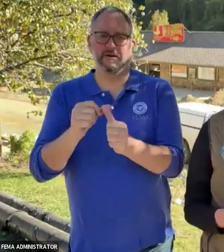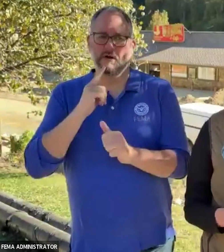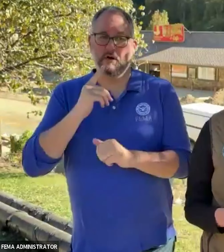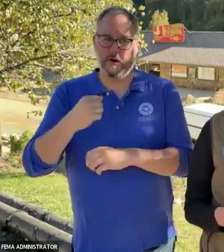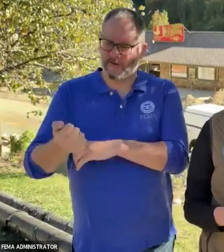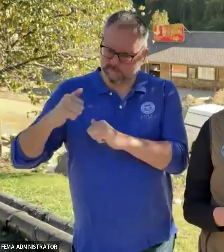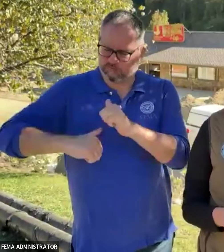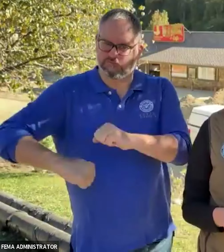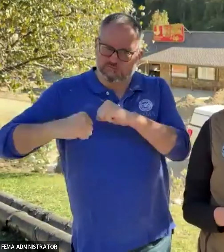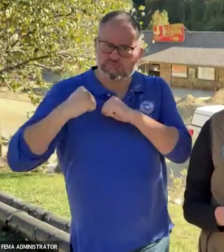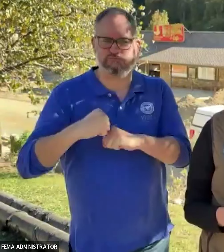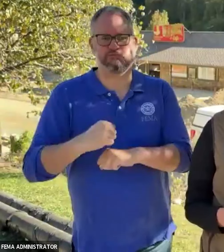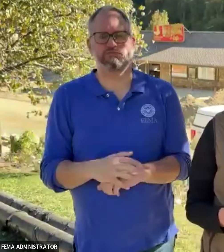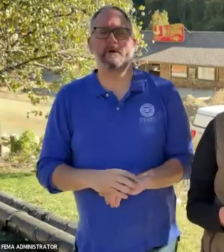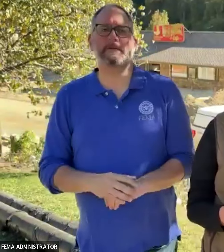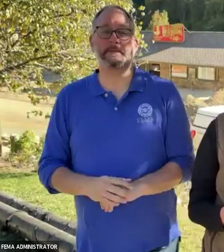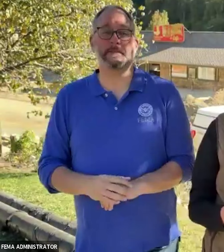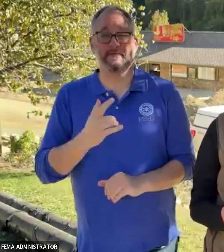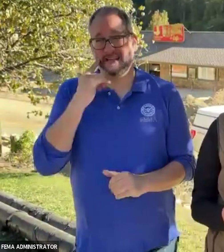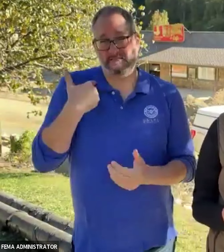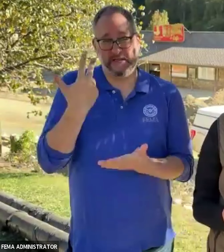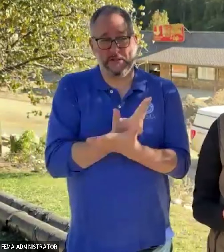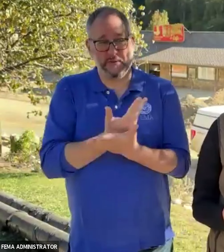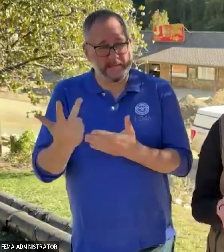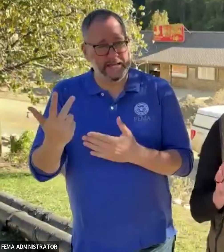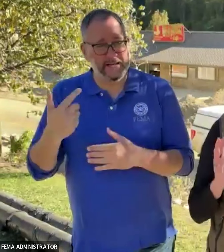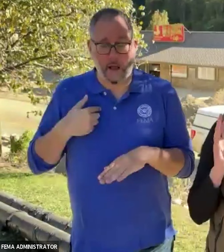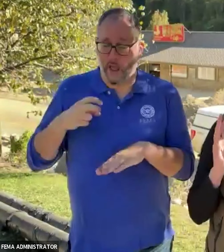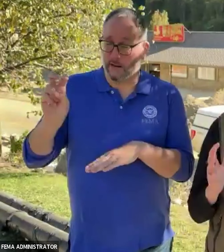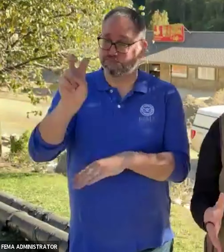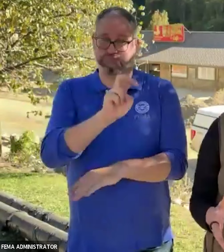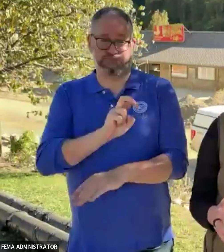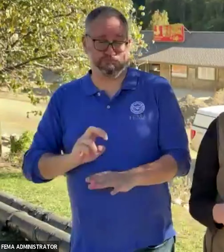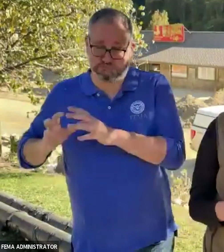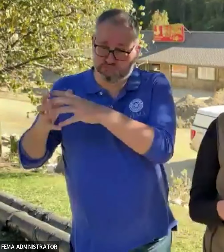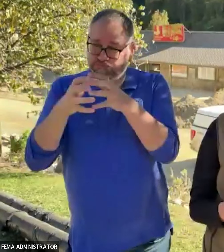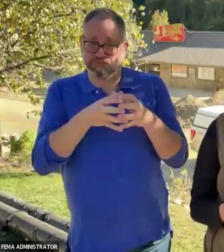Over the past three weeks, I, as well as the rest of my team, we have been across the state.